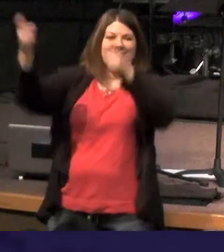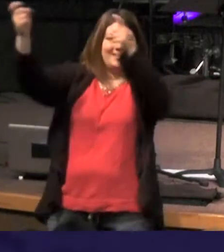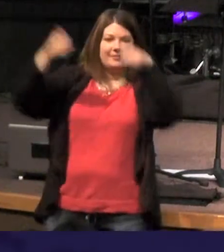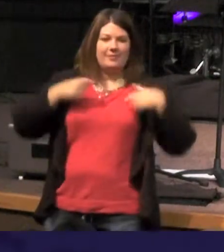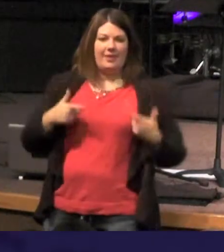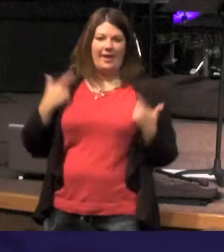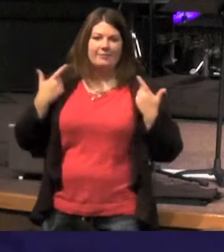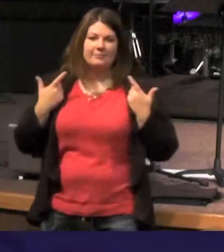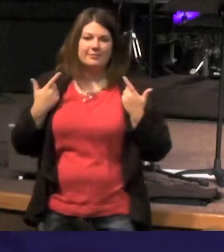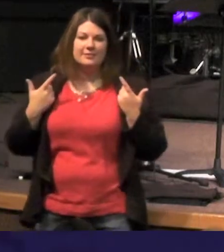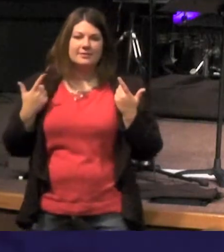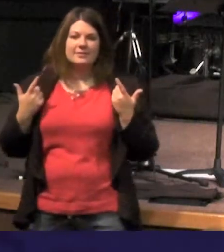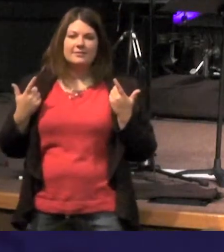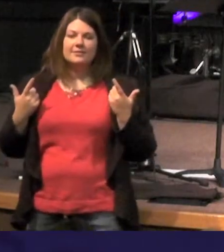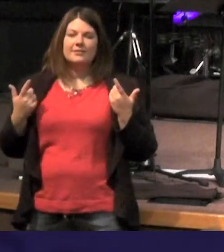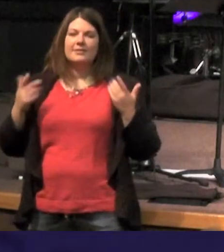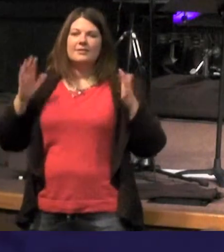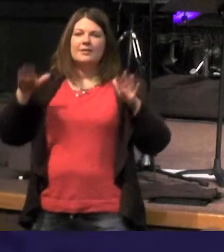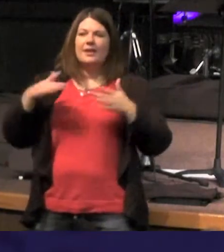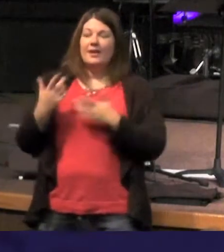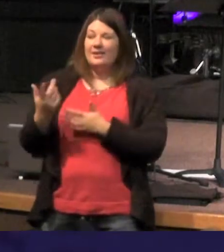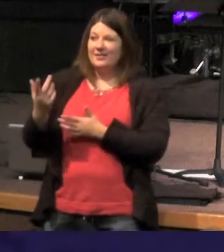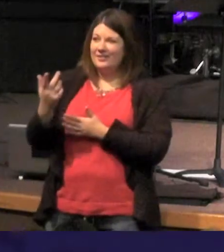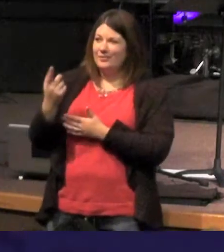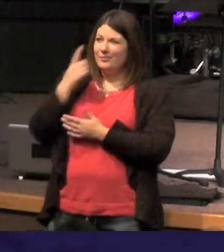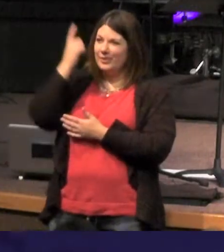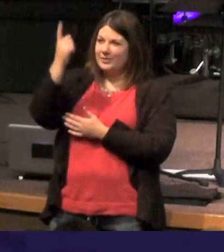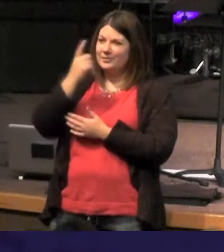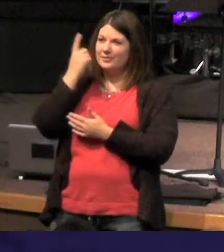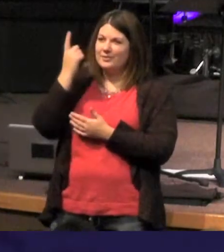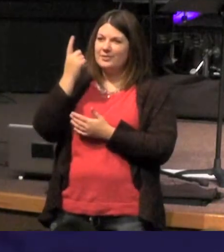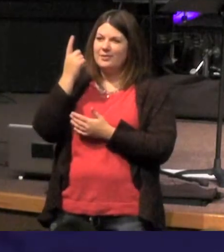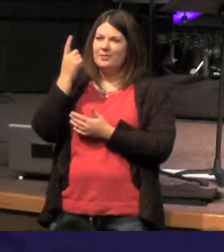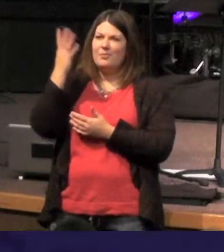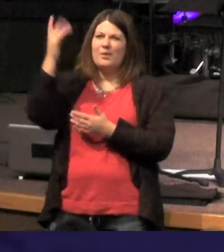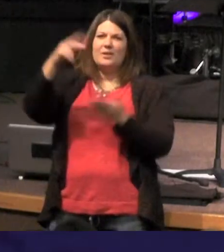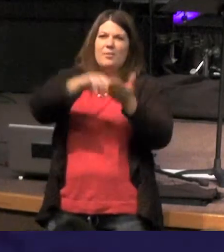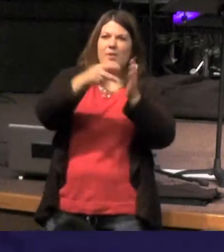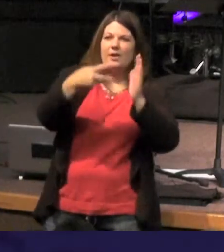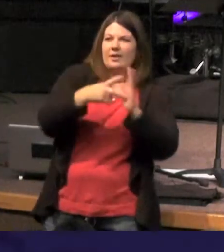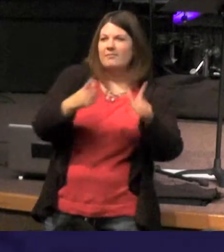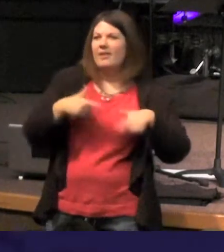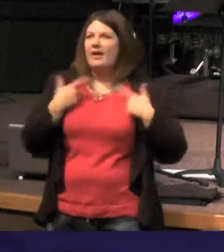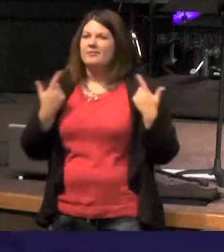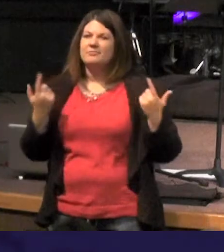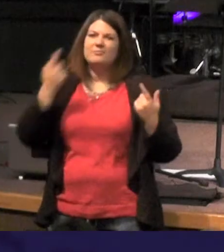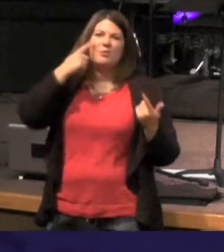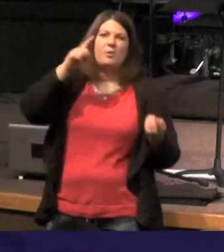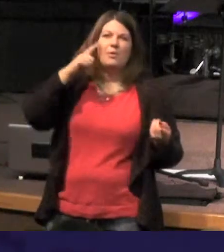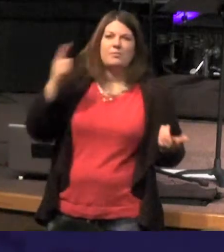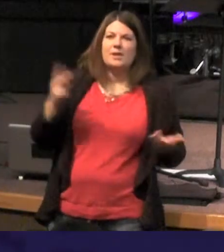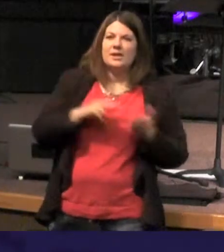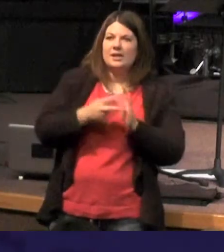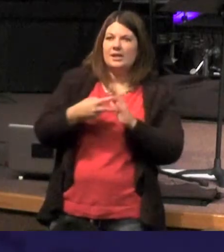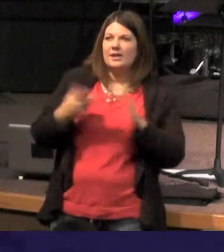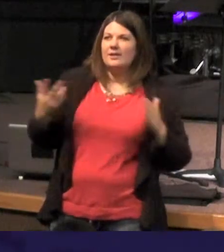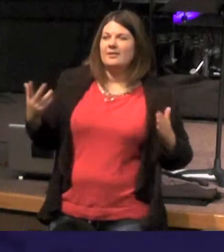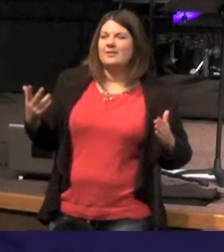I've got to stop and say ever wonder what is the purpose of life - what is the meaning of life ever feel like a case that really